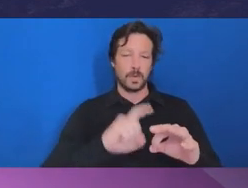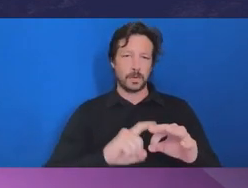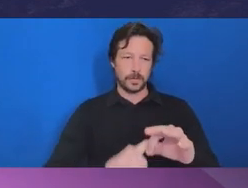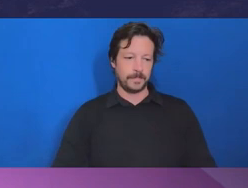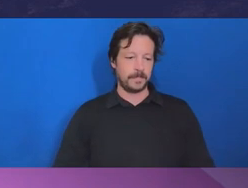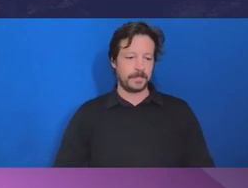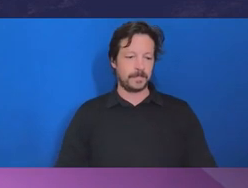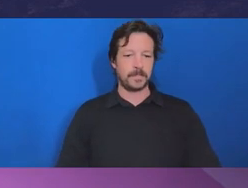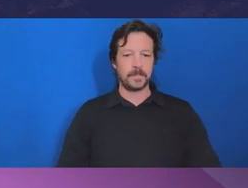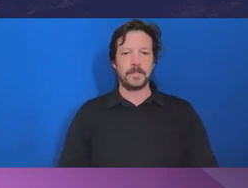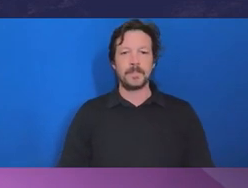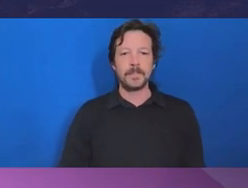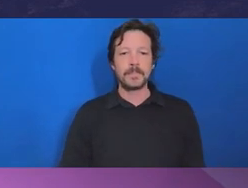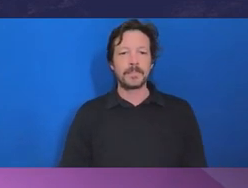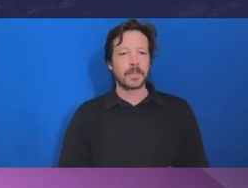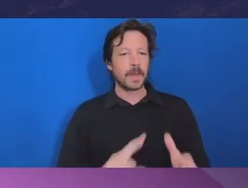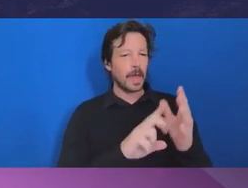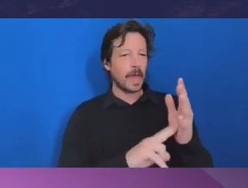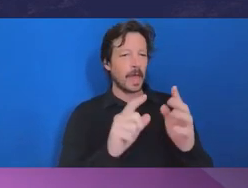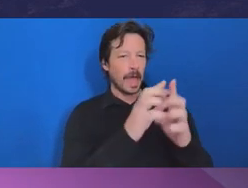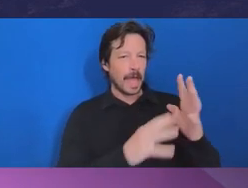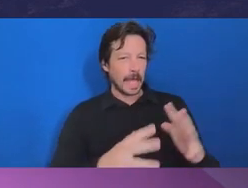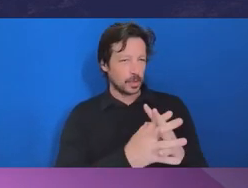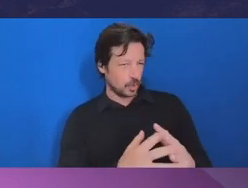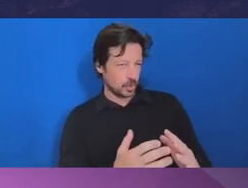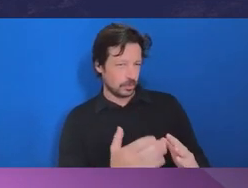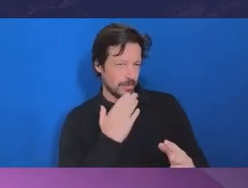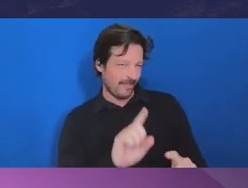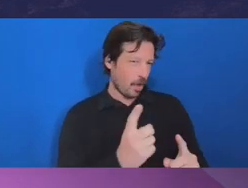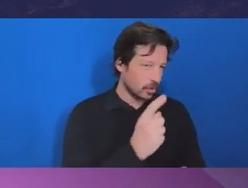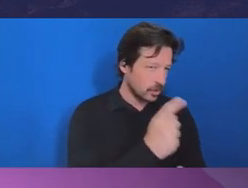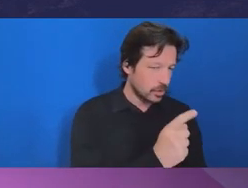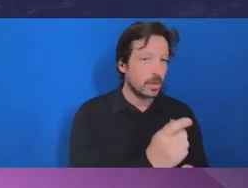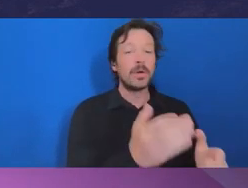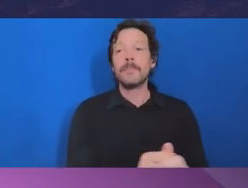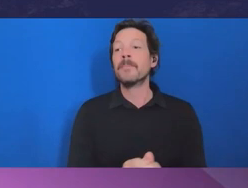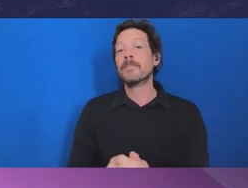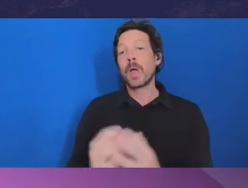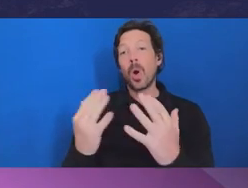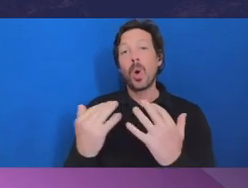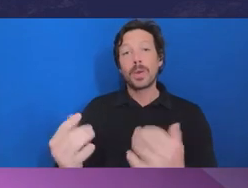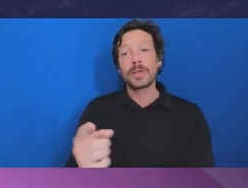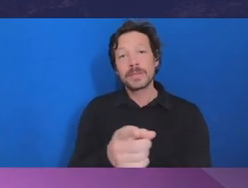Andrew I’ll invite you to respond to this question initially. Most of the audience today are from the Victorian public sector.